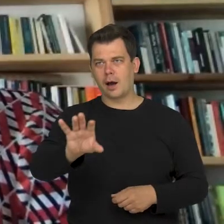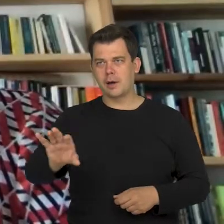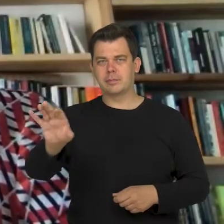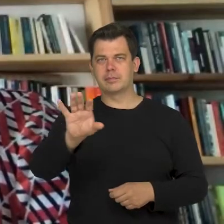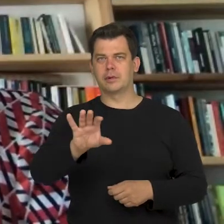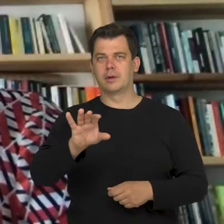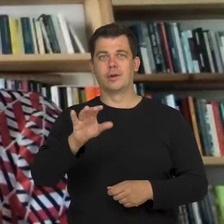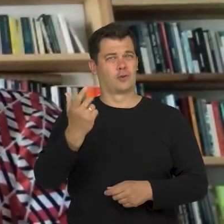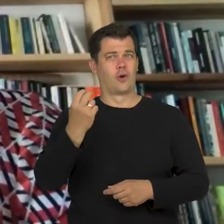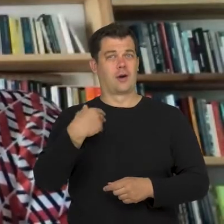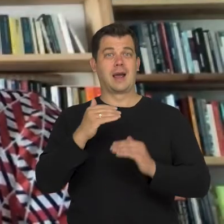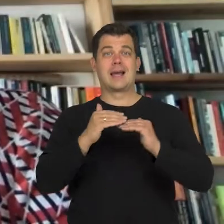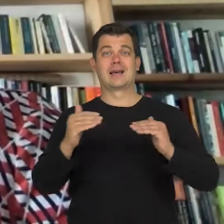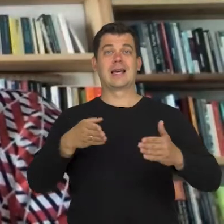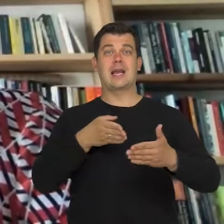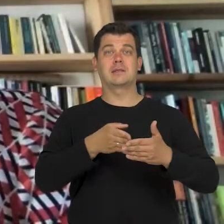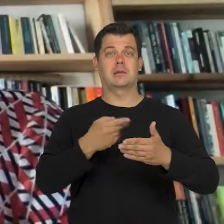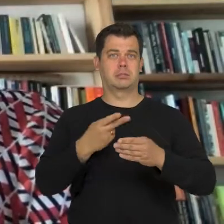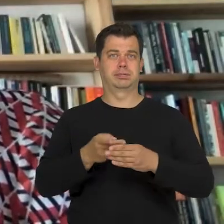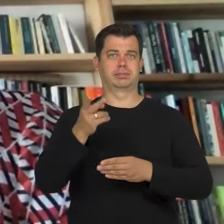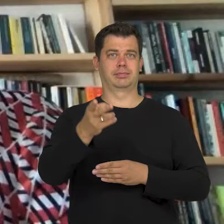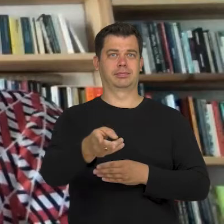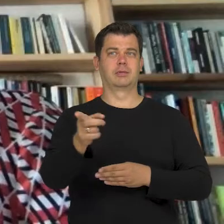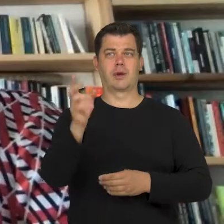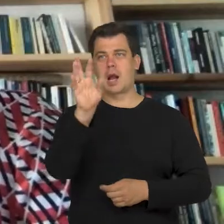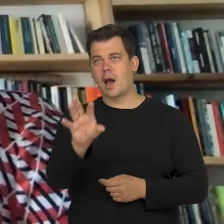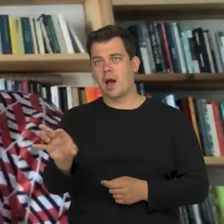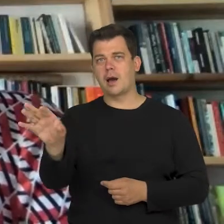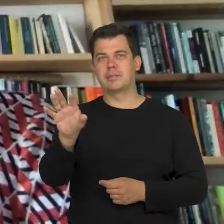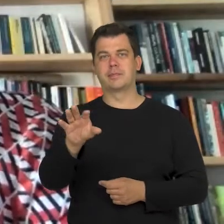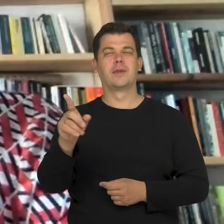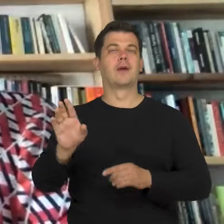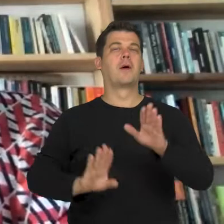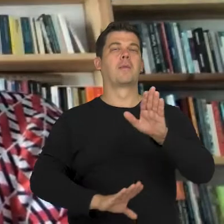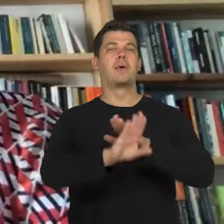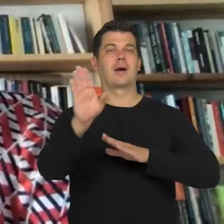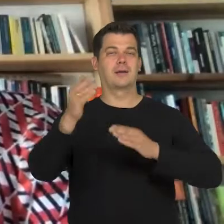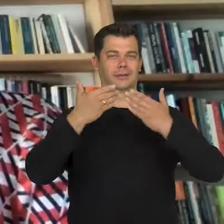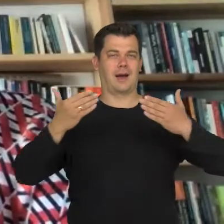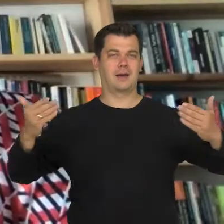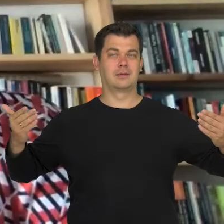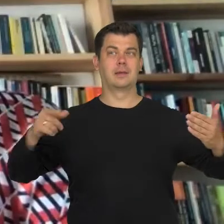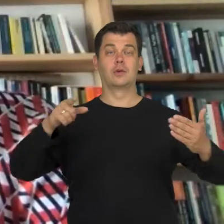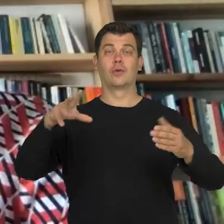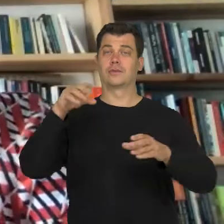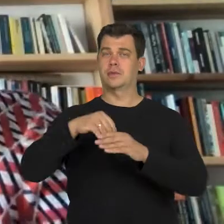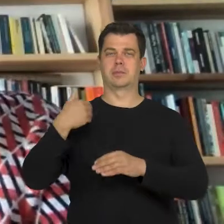when I cross that boarder. And it was shown nicely in the play